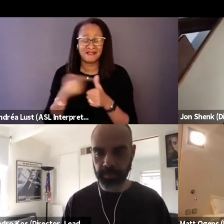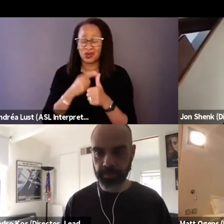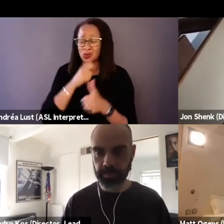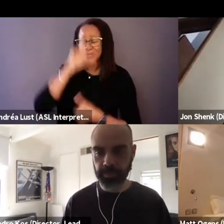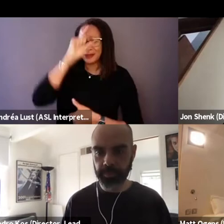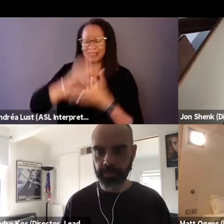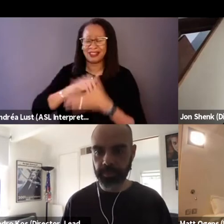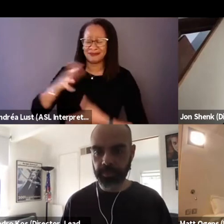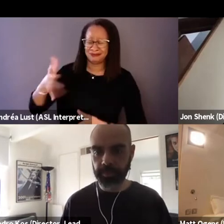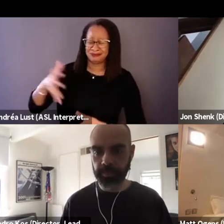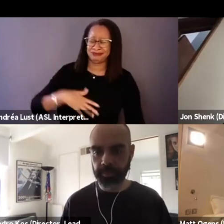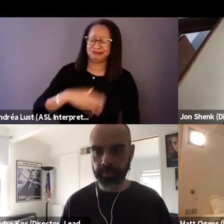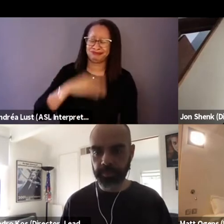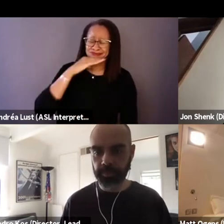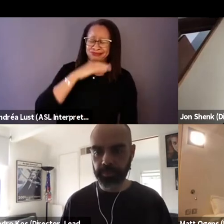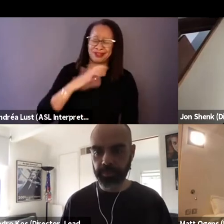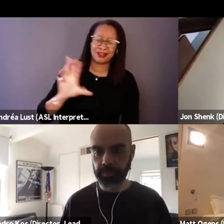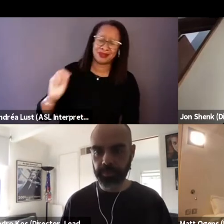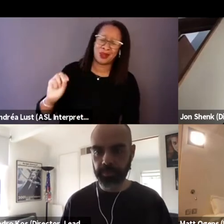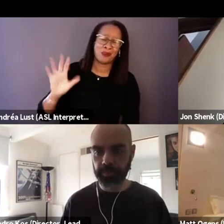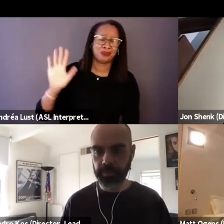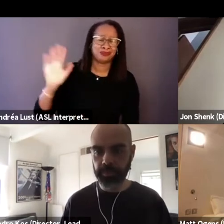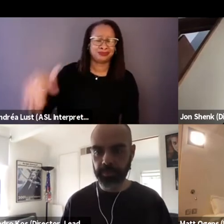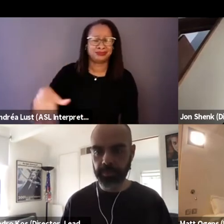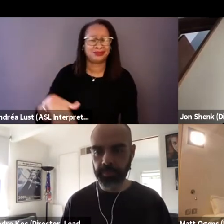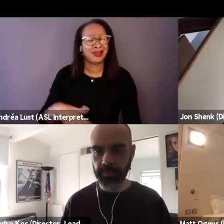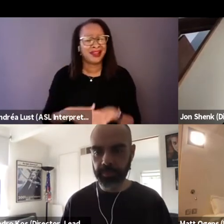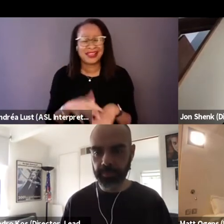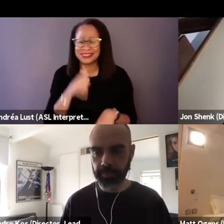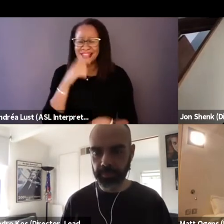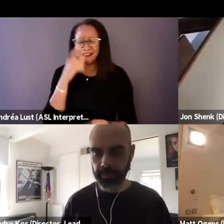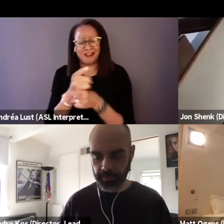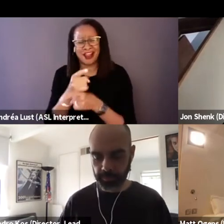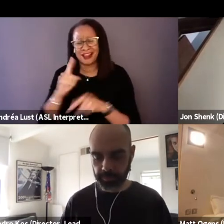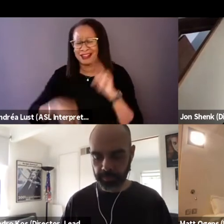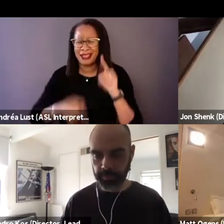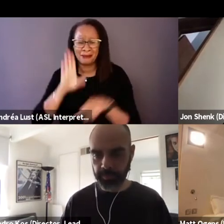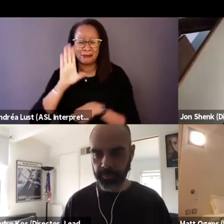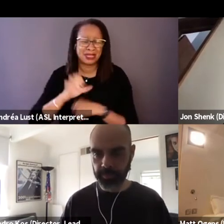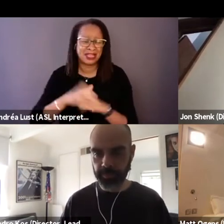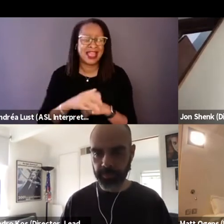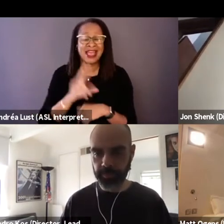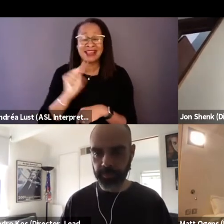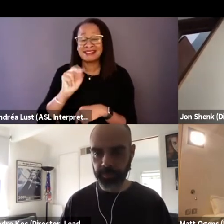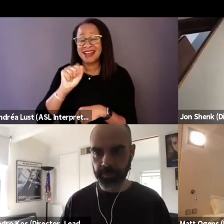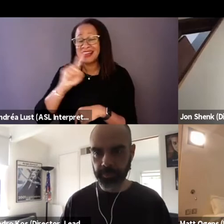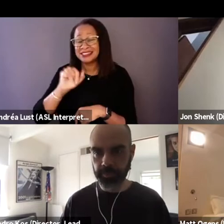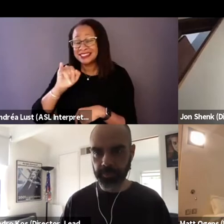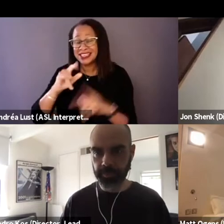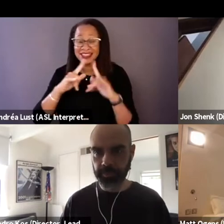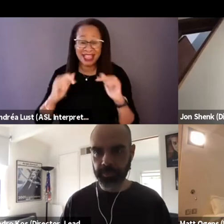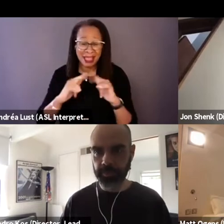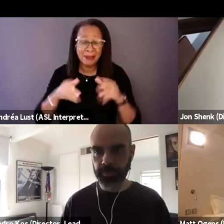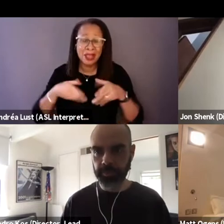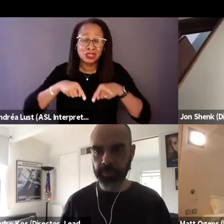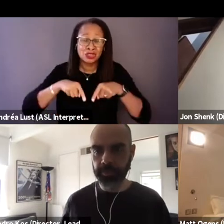Like we said, ah, you have to get it wrong. it's a Nazi camp during the second world war